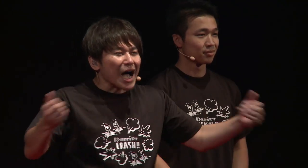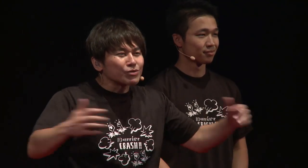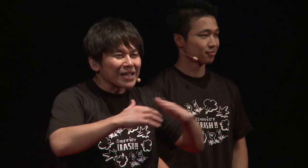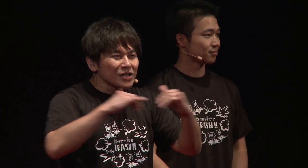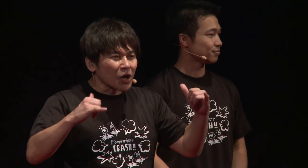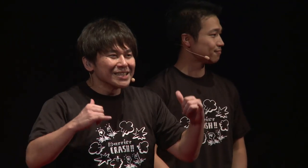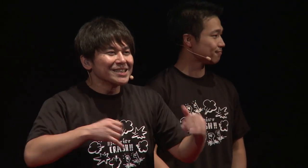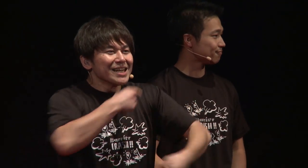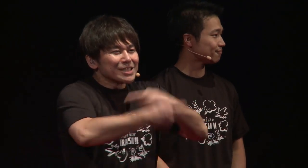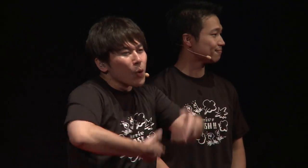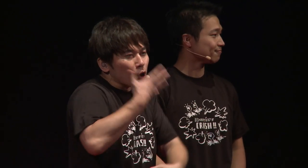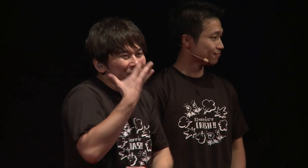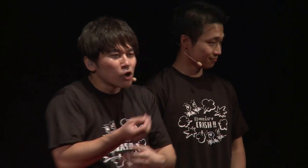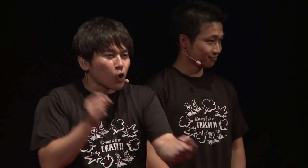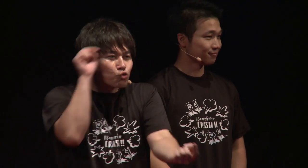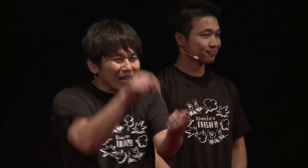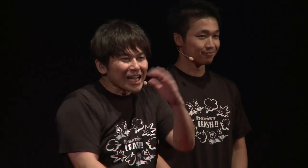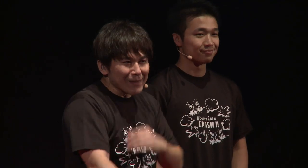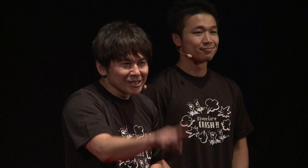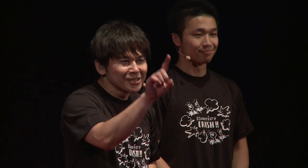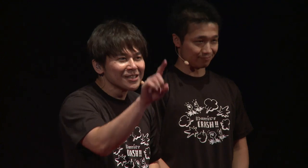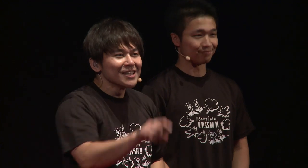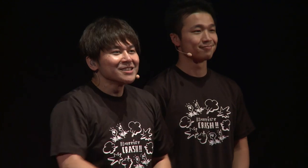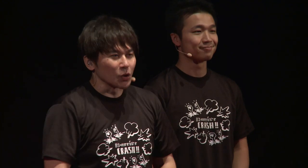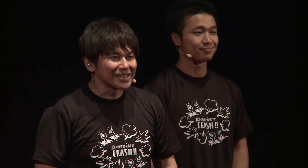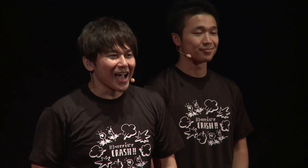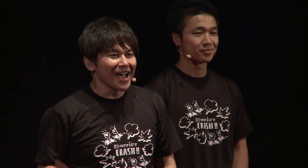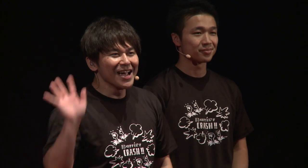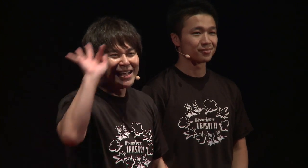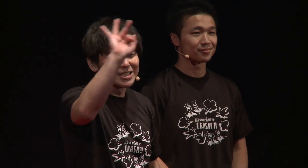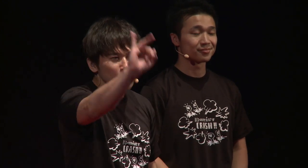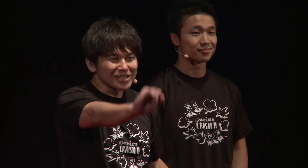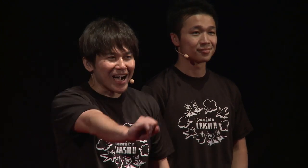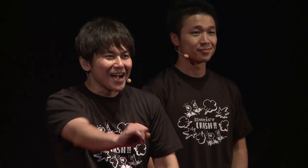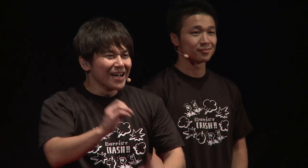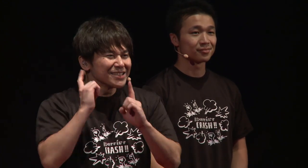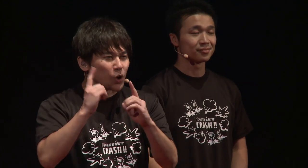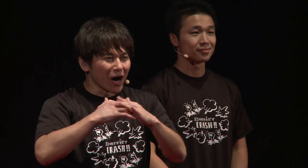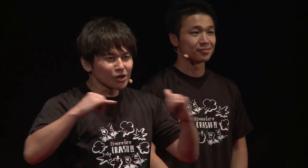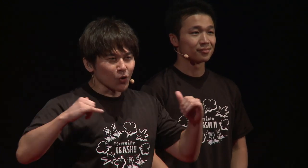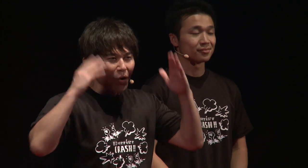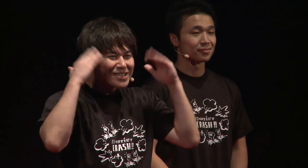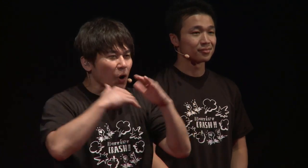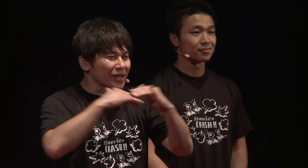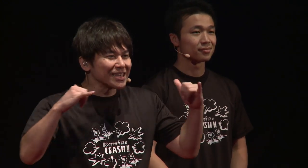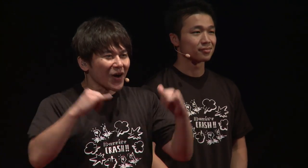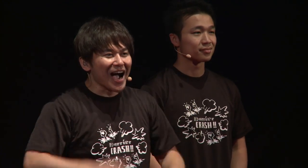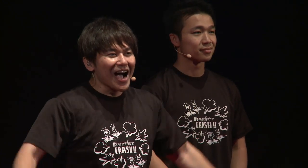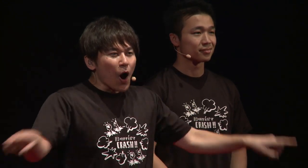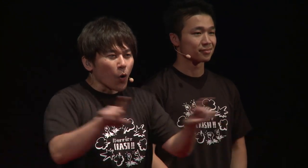we will continue to teach sign language's benefits, and maybe one day, for both the hearing and non-hearing,